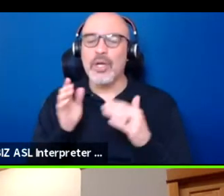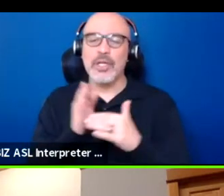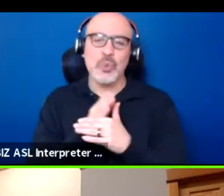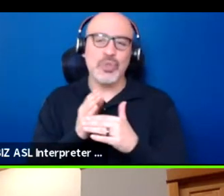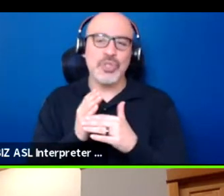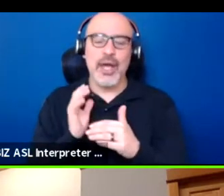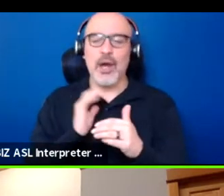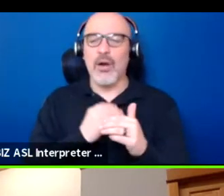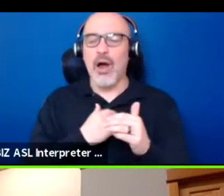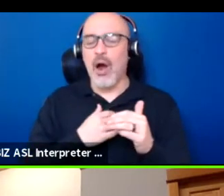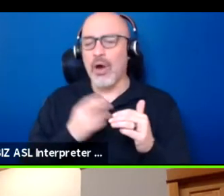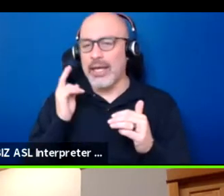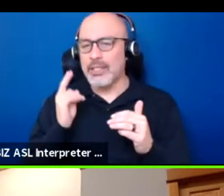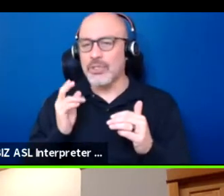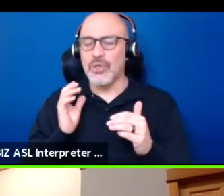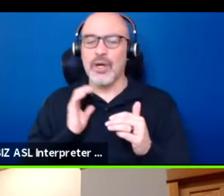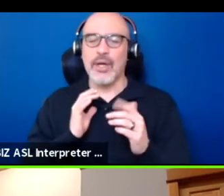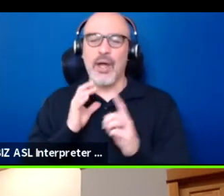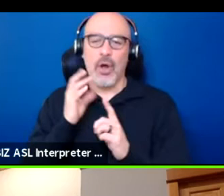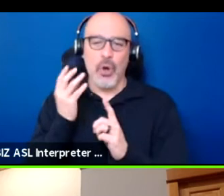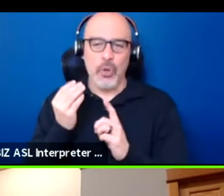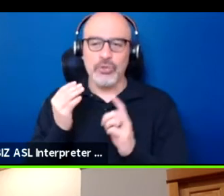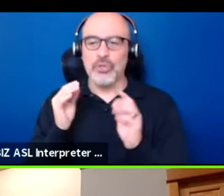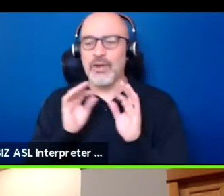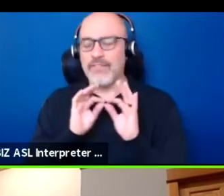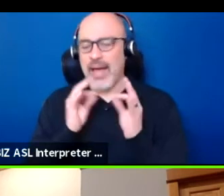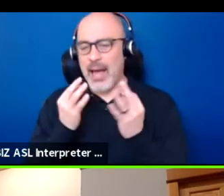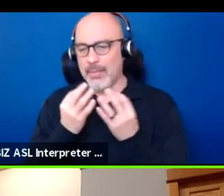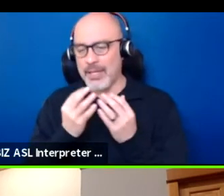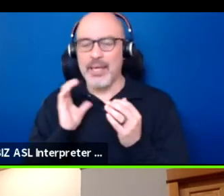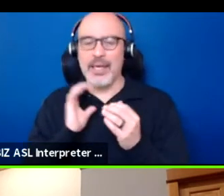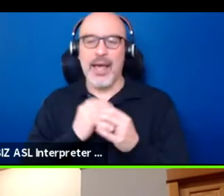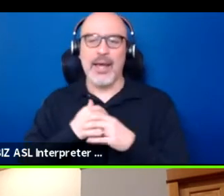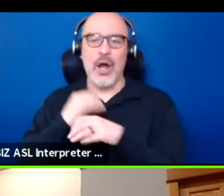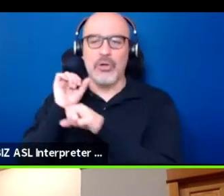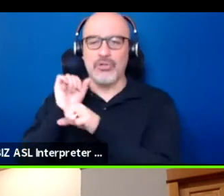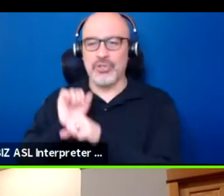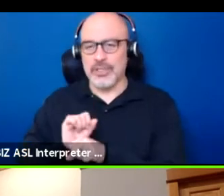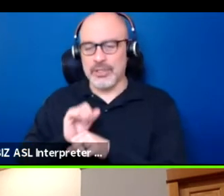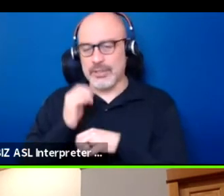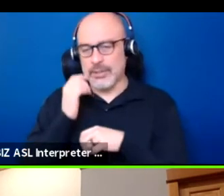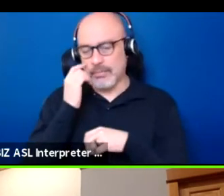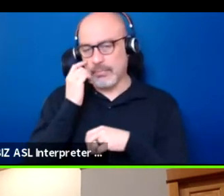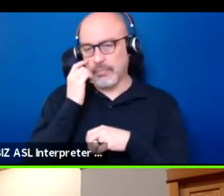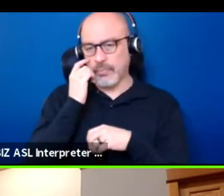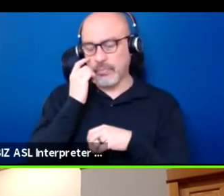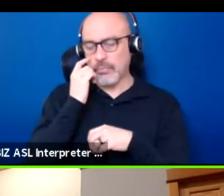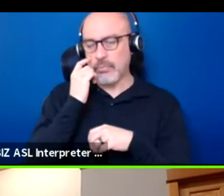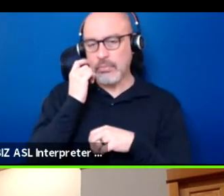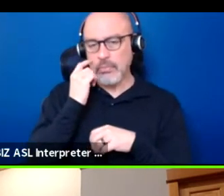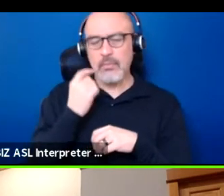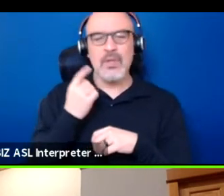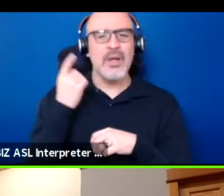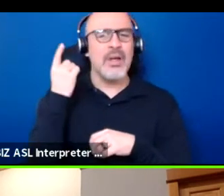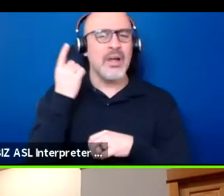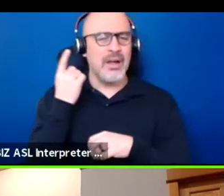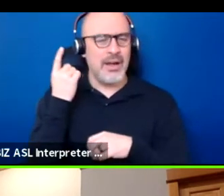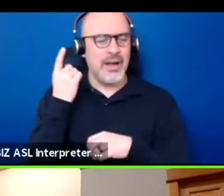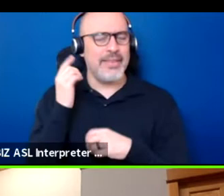and our culture and our family and our traditions. And I think about that and I think about,